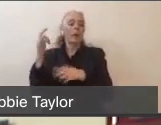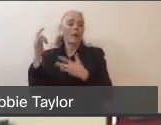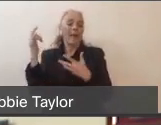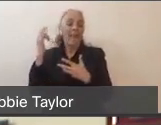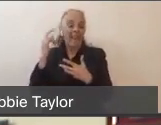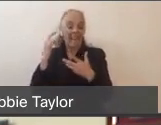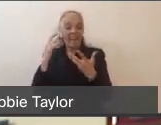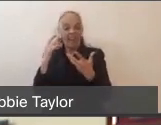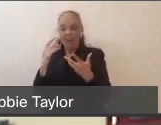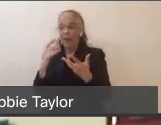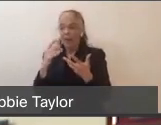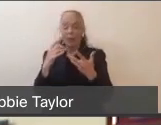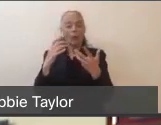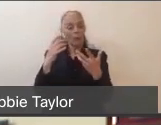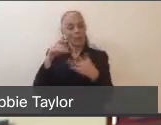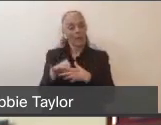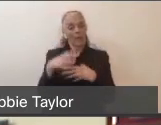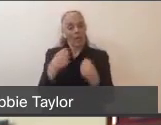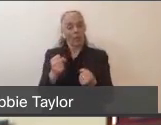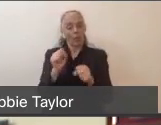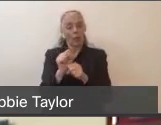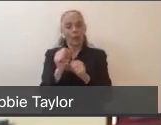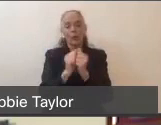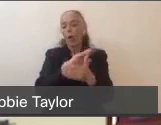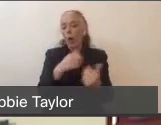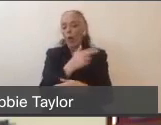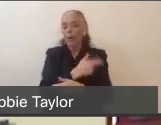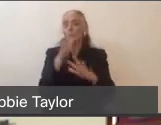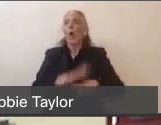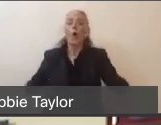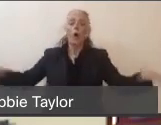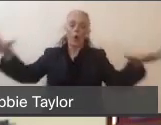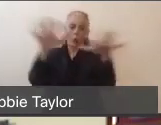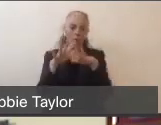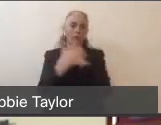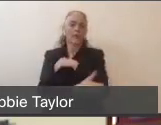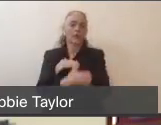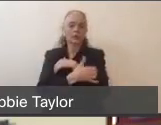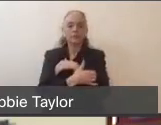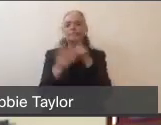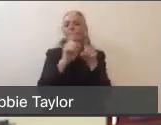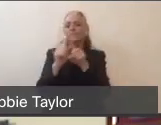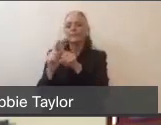And so Public Health has been working closely with all the hospitals, and with all of the skilled nursing facilities, residential care facilities,